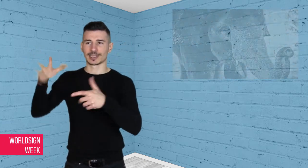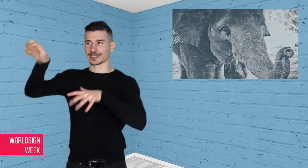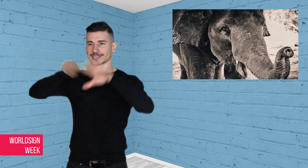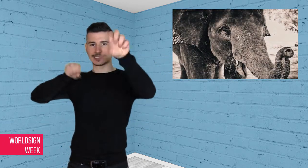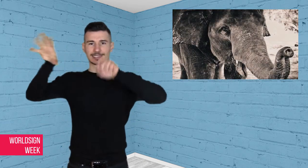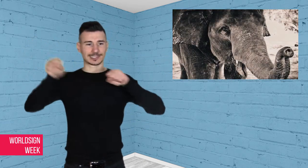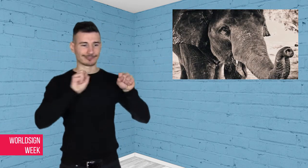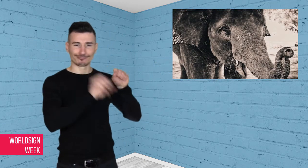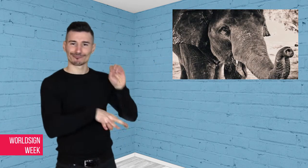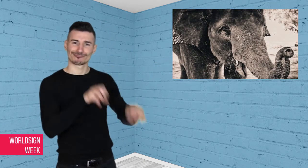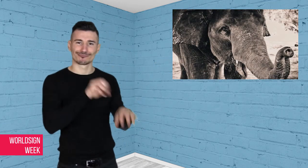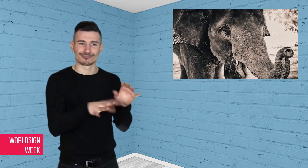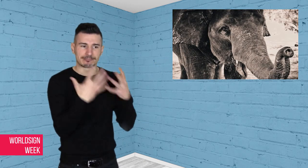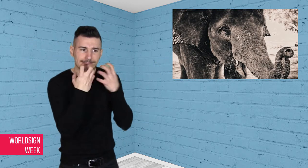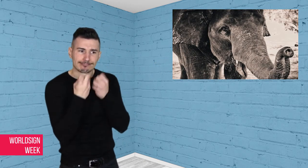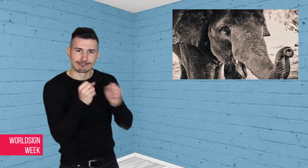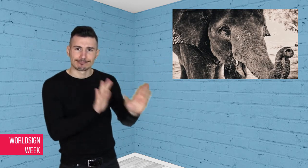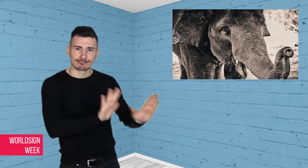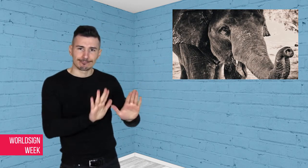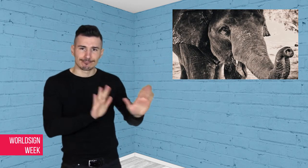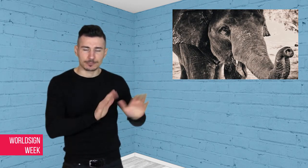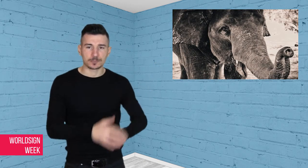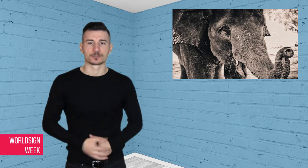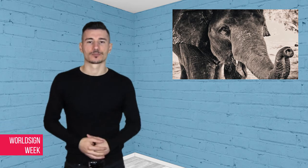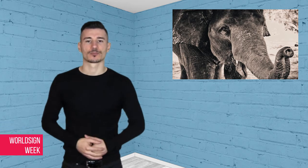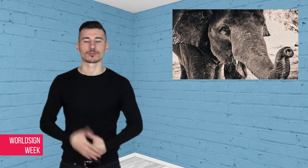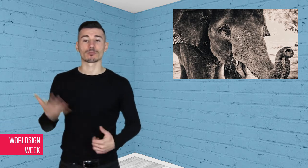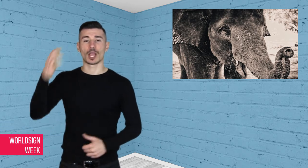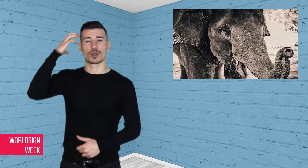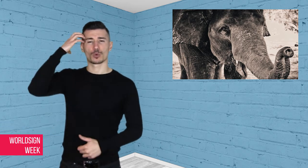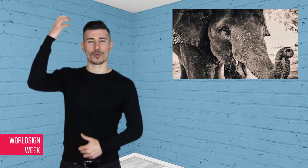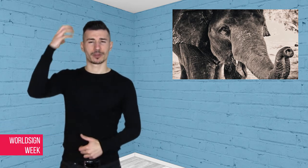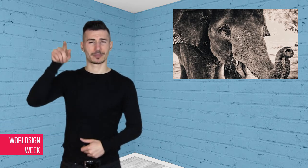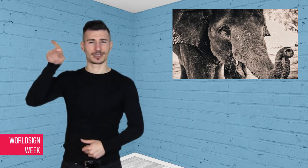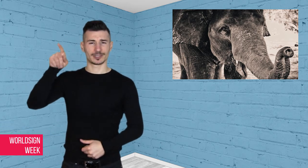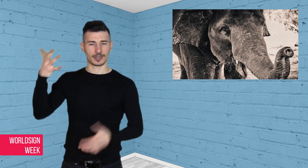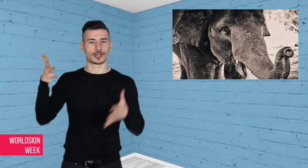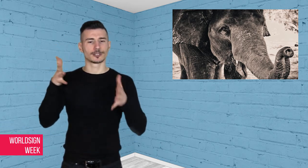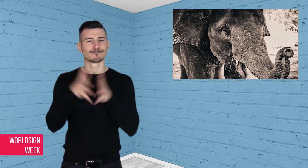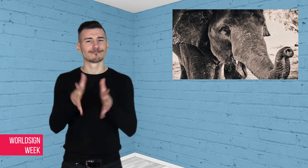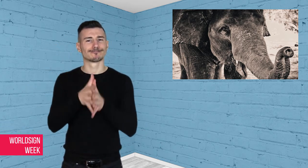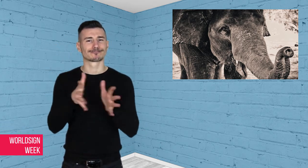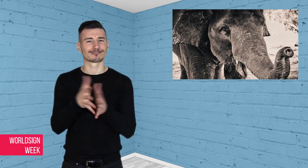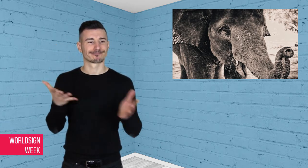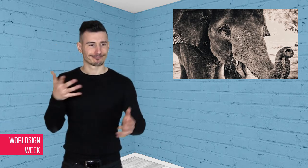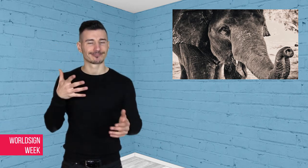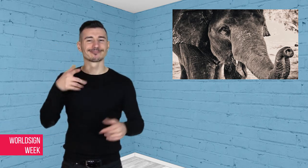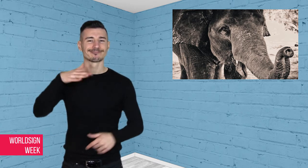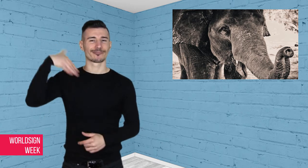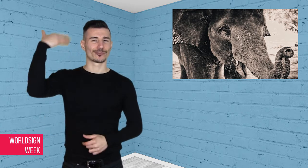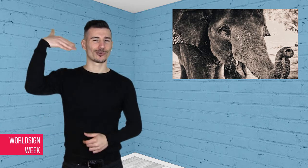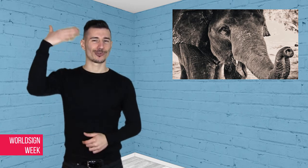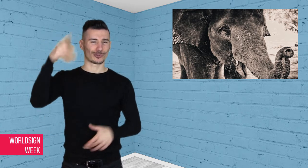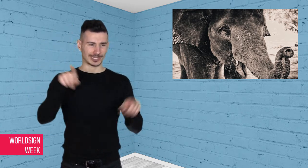species as well as common species. The government also announced a series